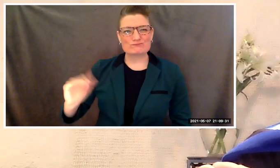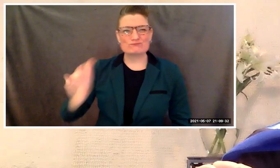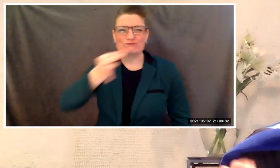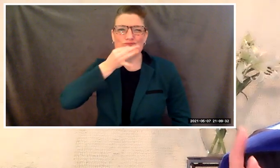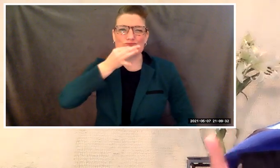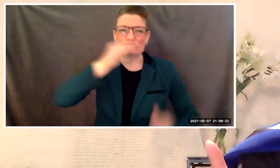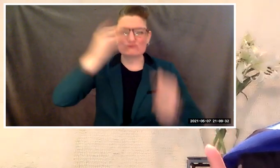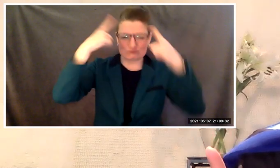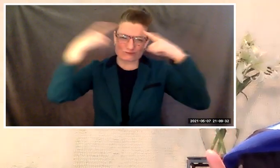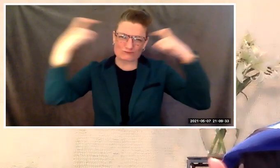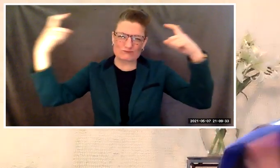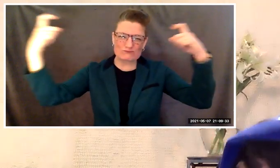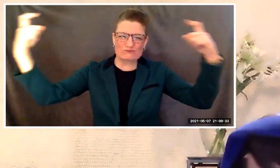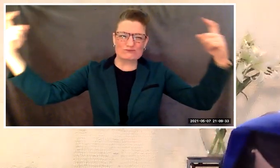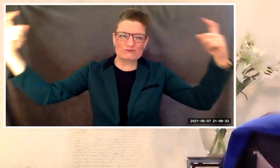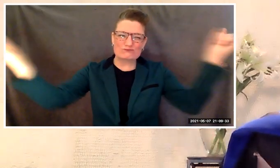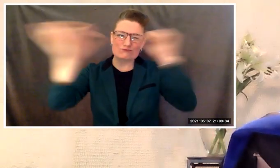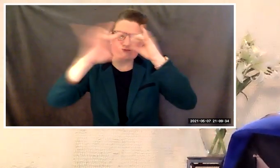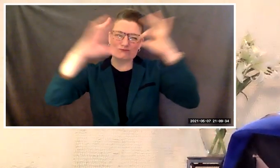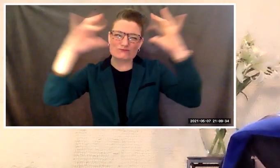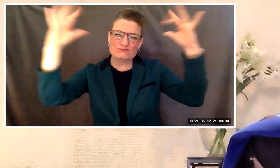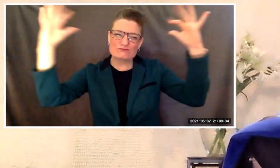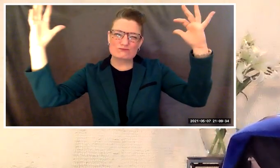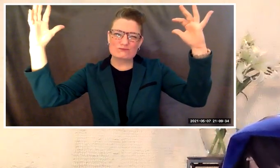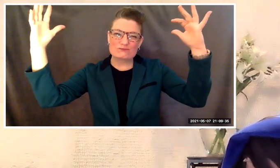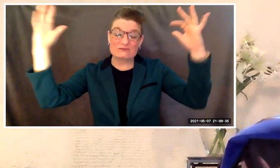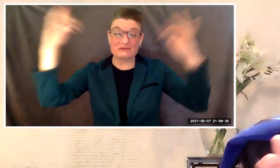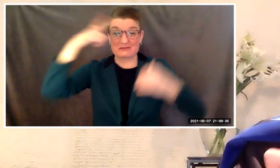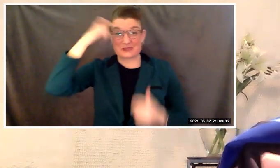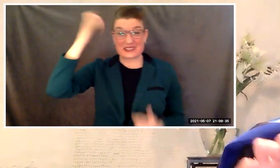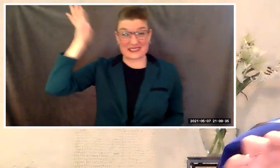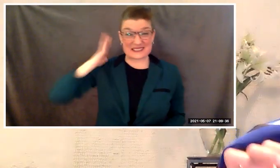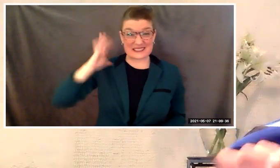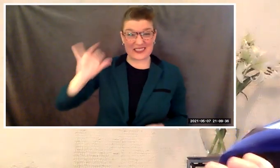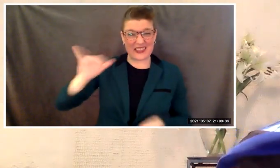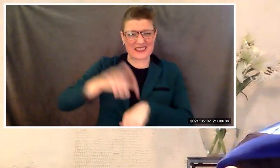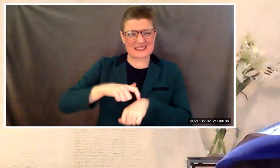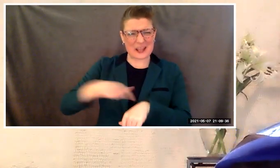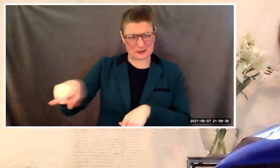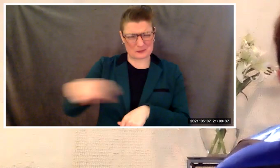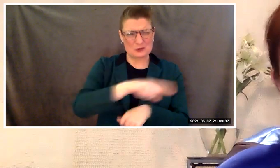because then you imagined you could do anything